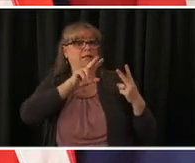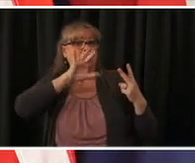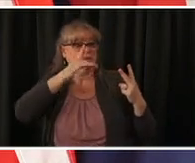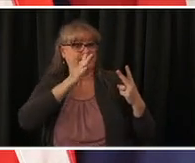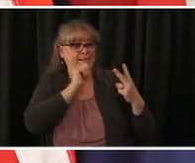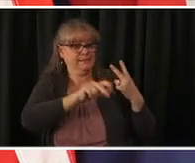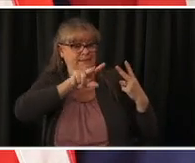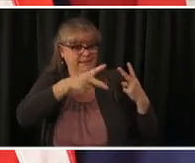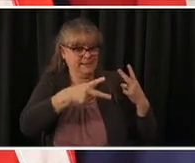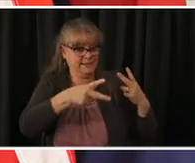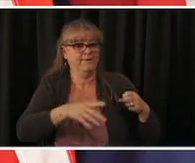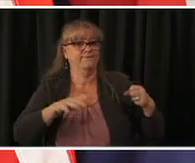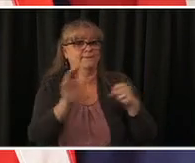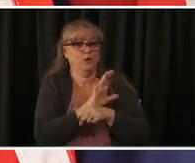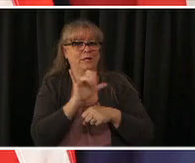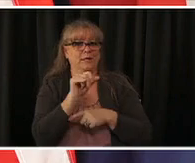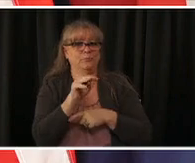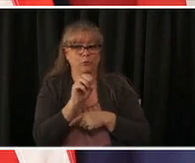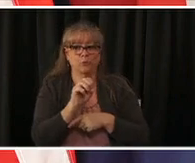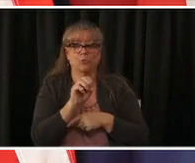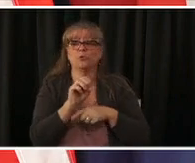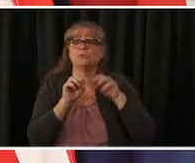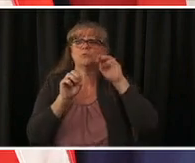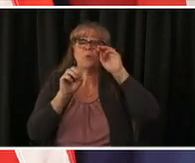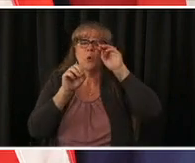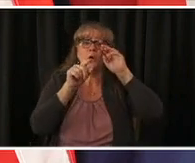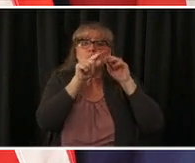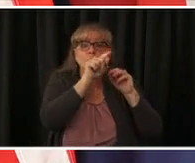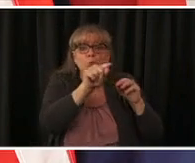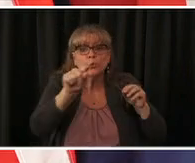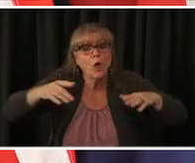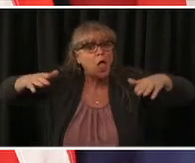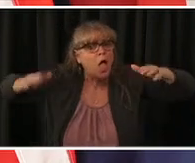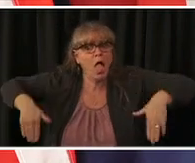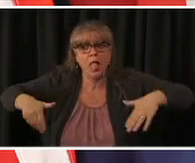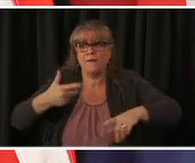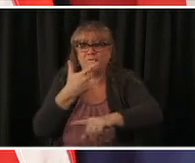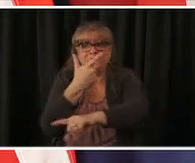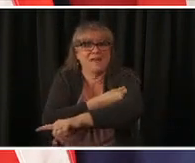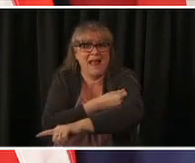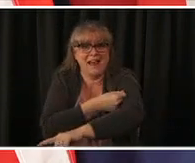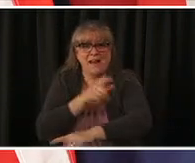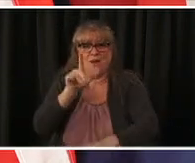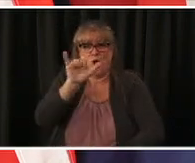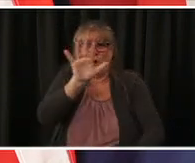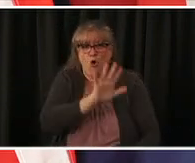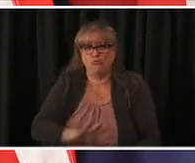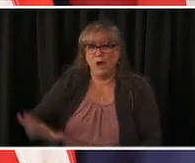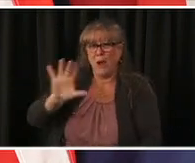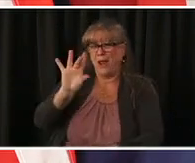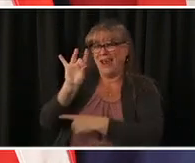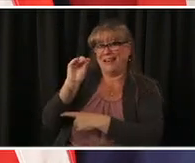80 or so of our population uh more than than than just as always continue the last thing we want is